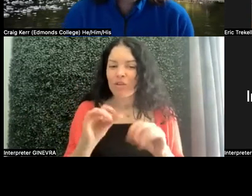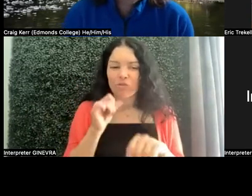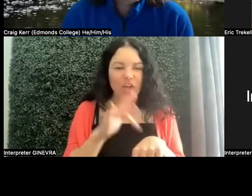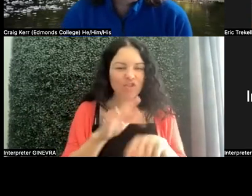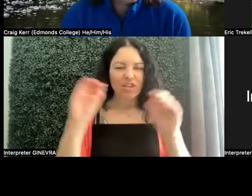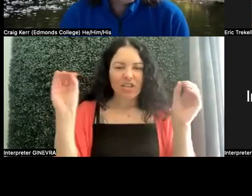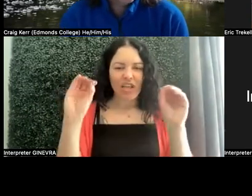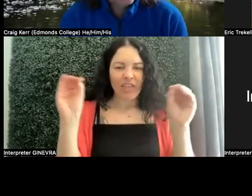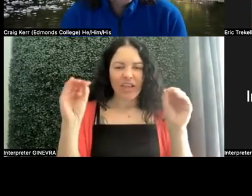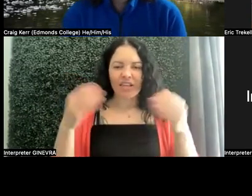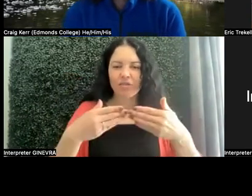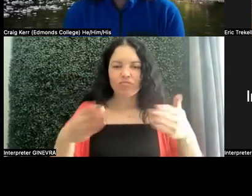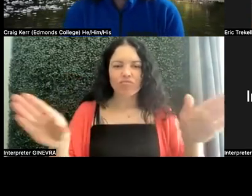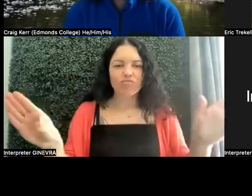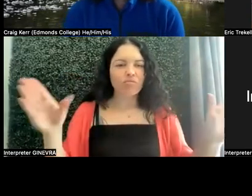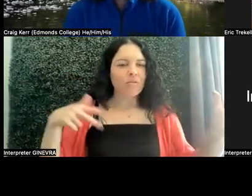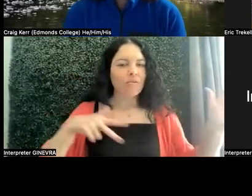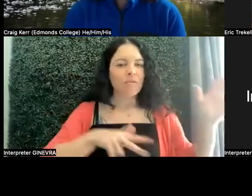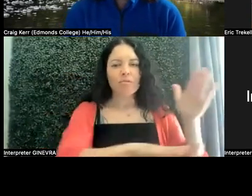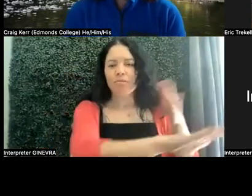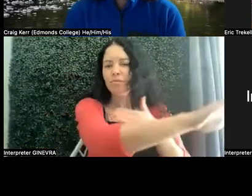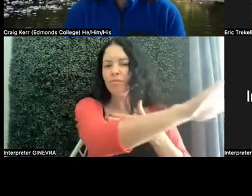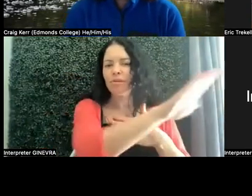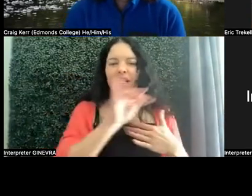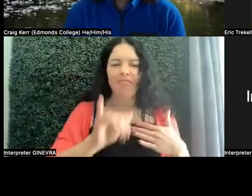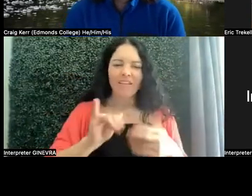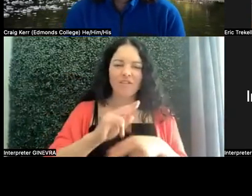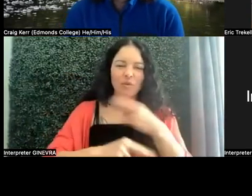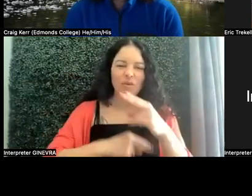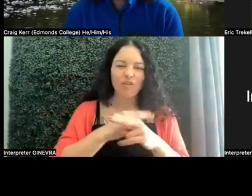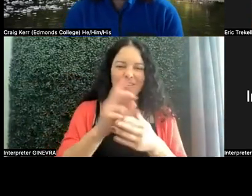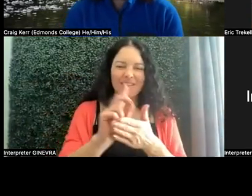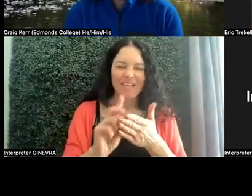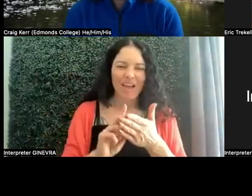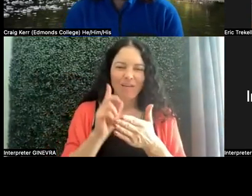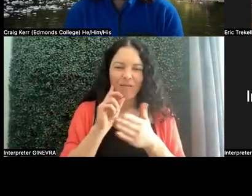That's universal design in architecture. So there is a pedagogy called universal design in learning.